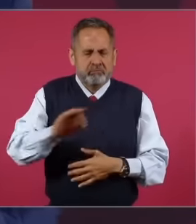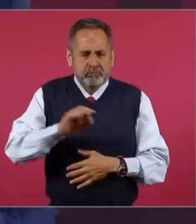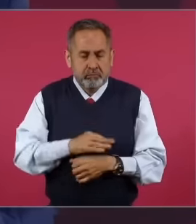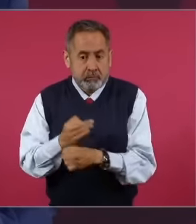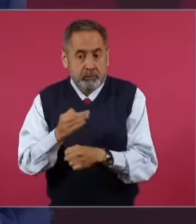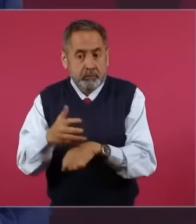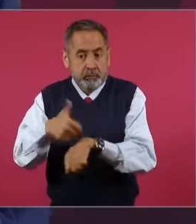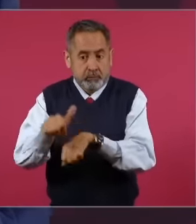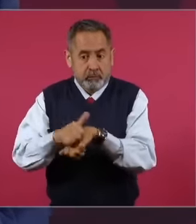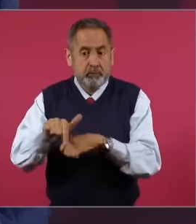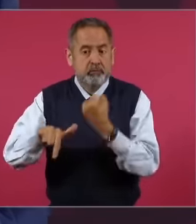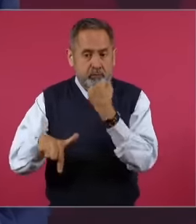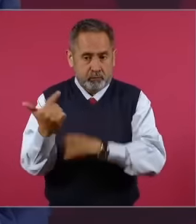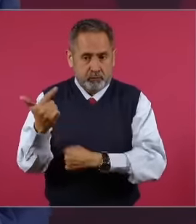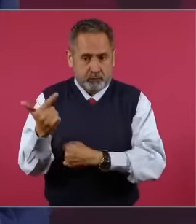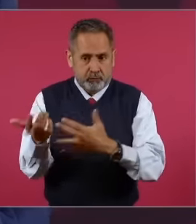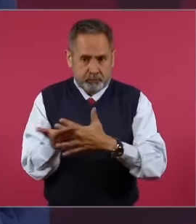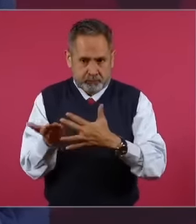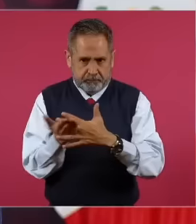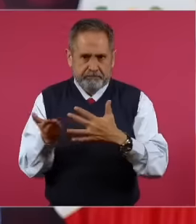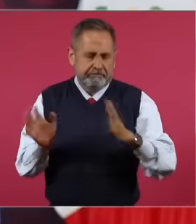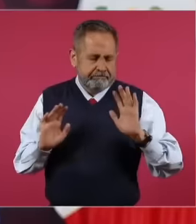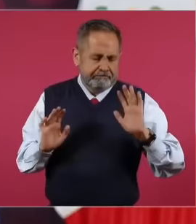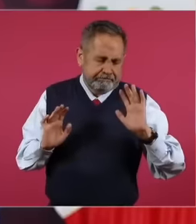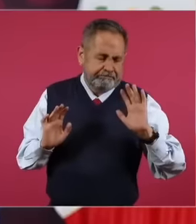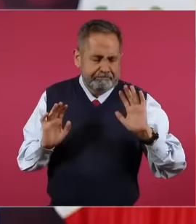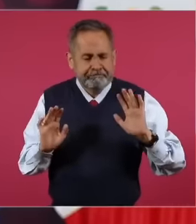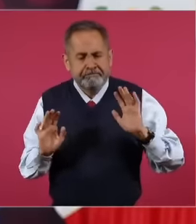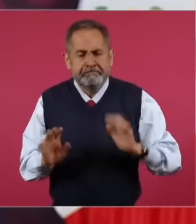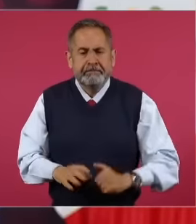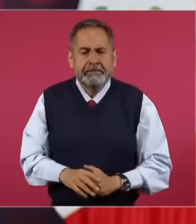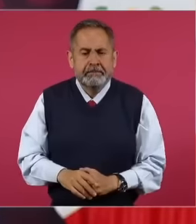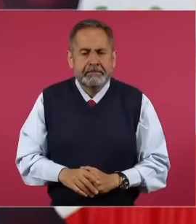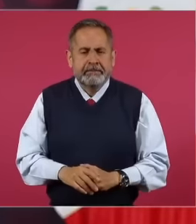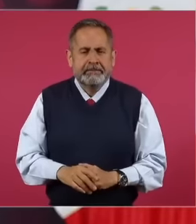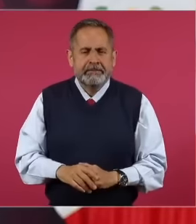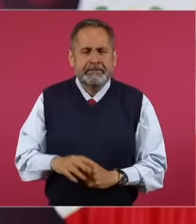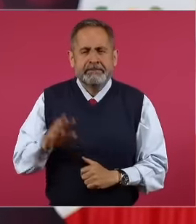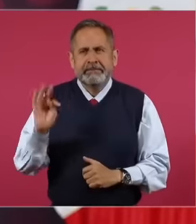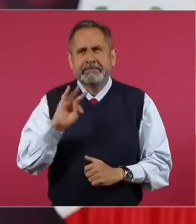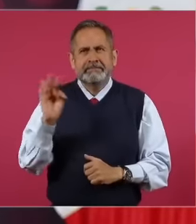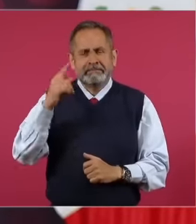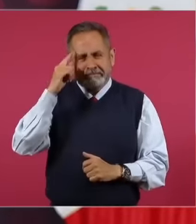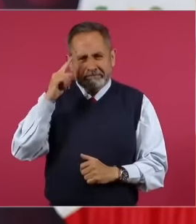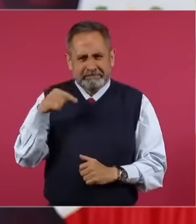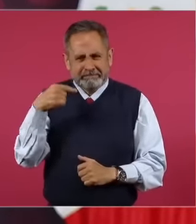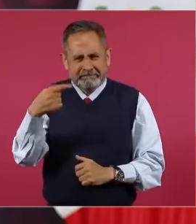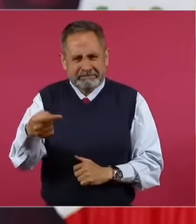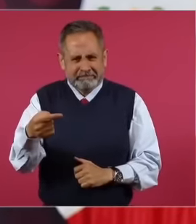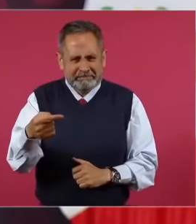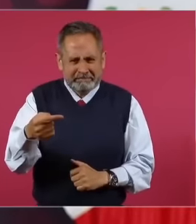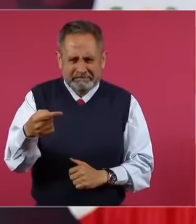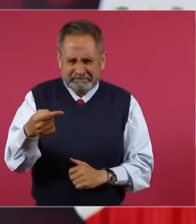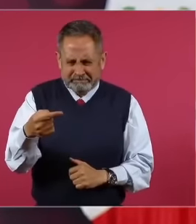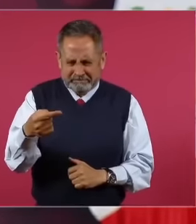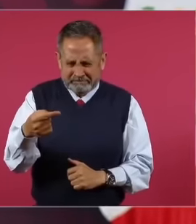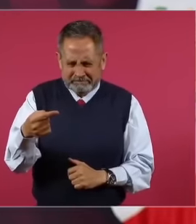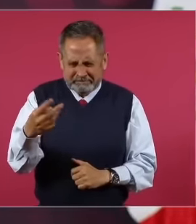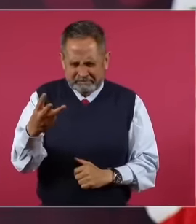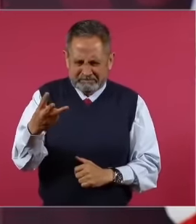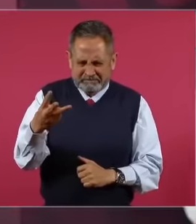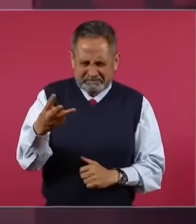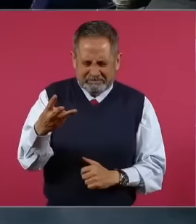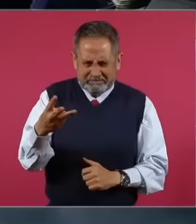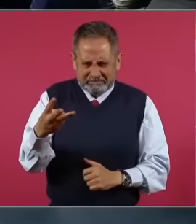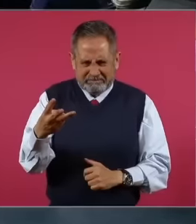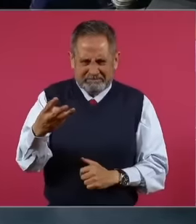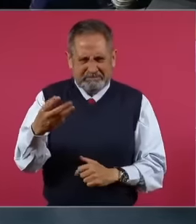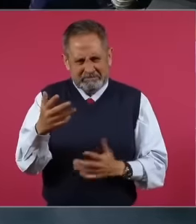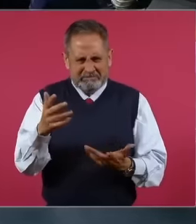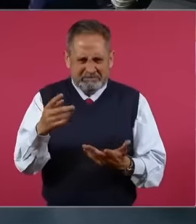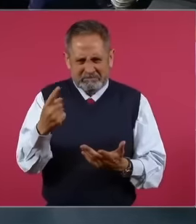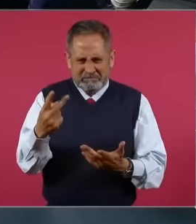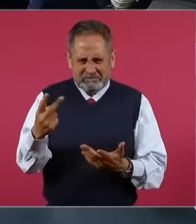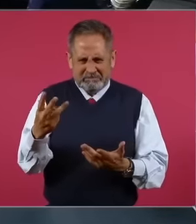and if not in the first, then in the second or third as a